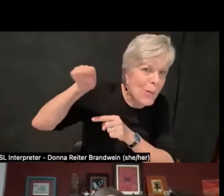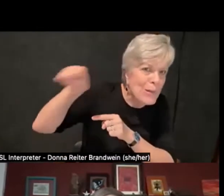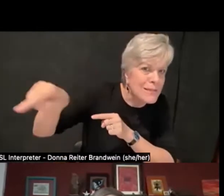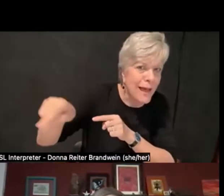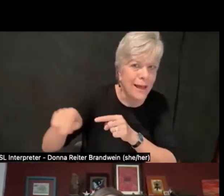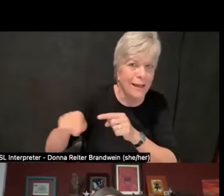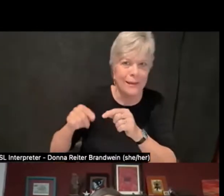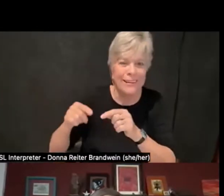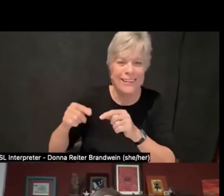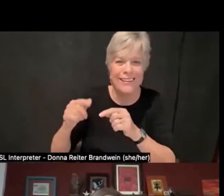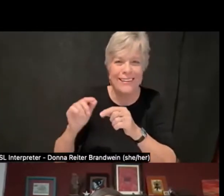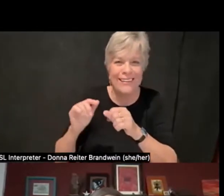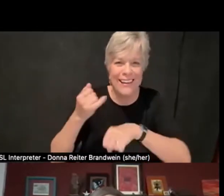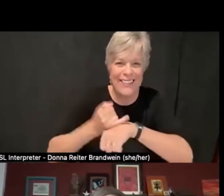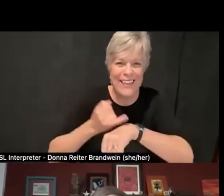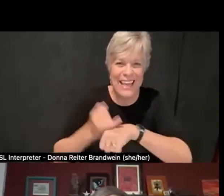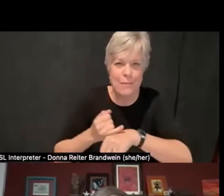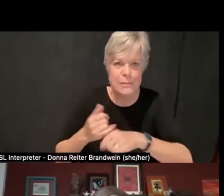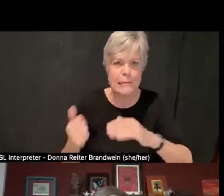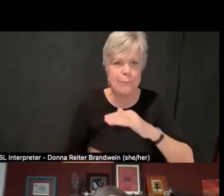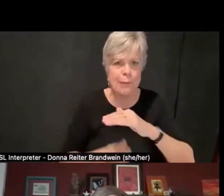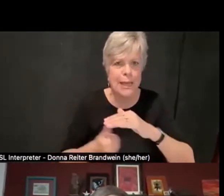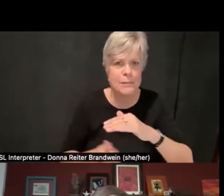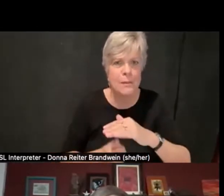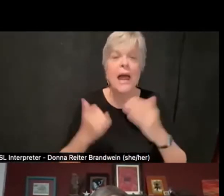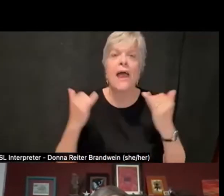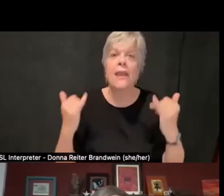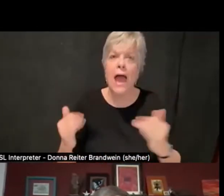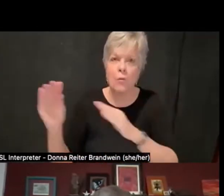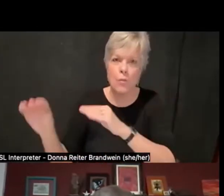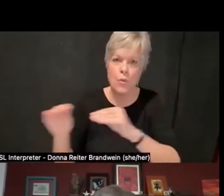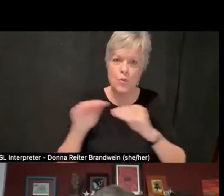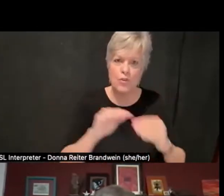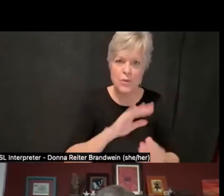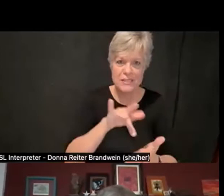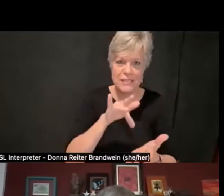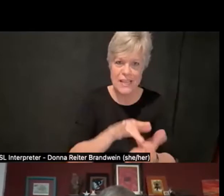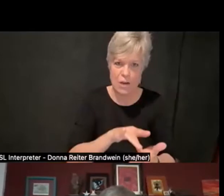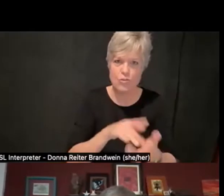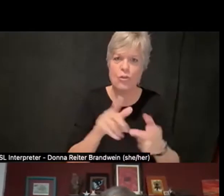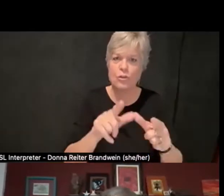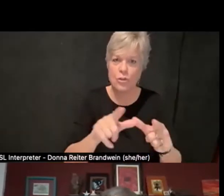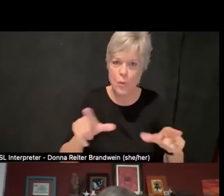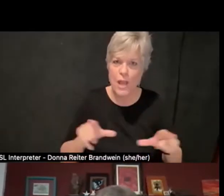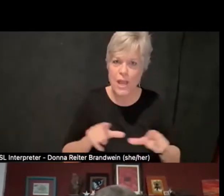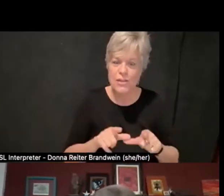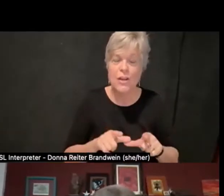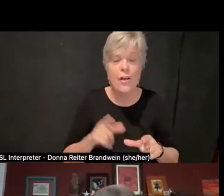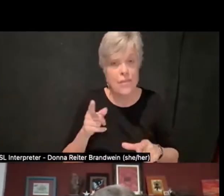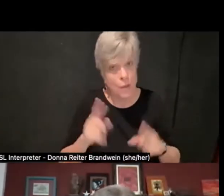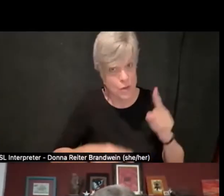and now we're in a much, you know, more central location. There were a variety of things that led to that move,